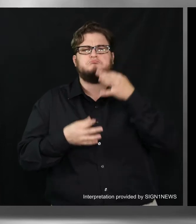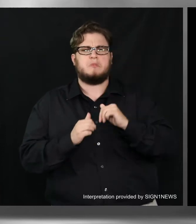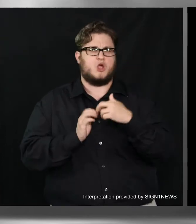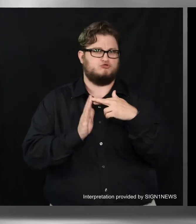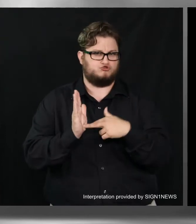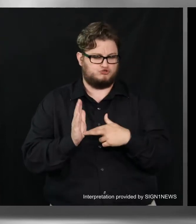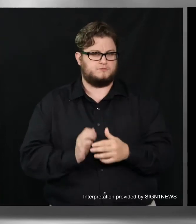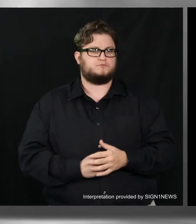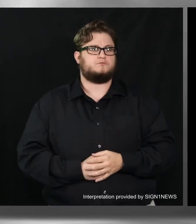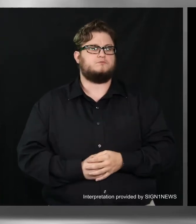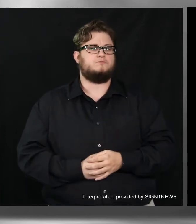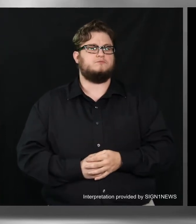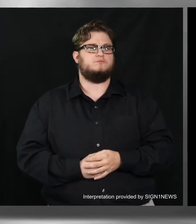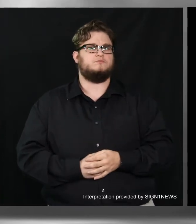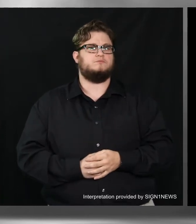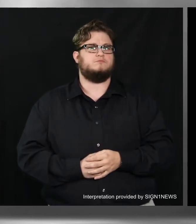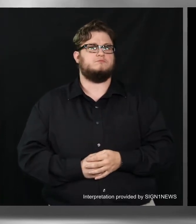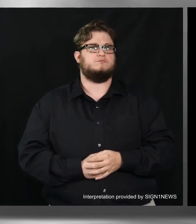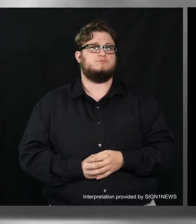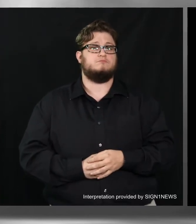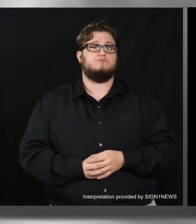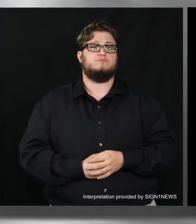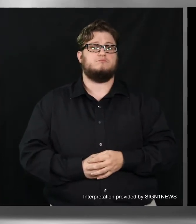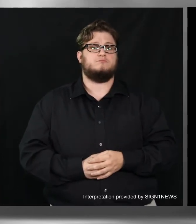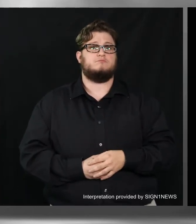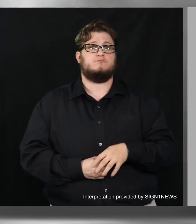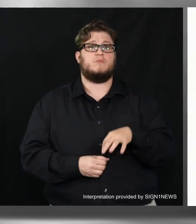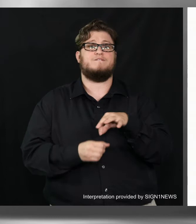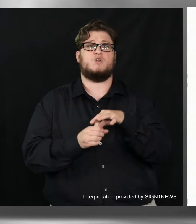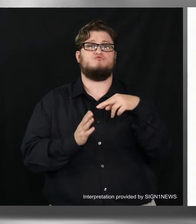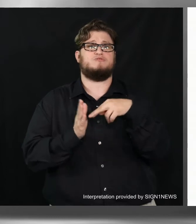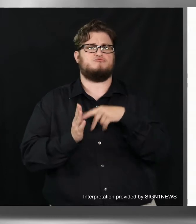I'm going to walk you through these so you know your options about getting registered.